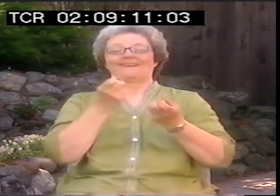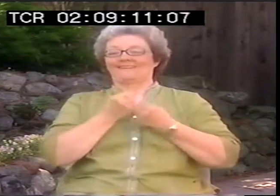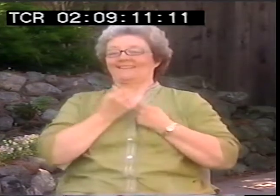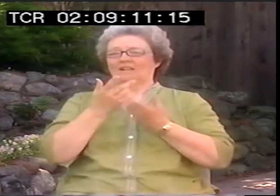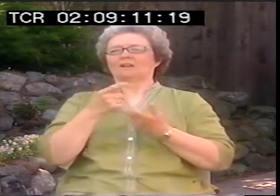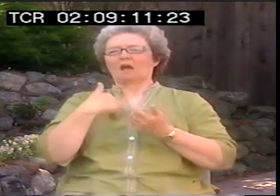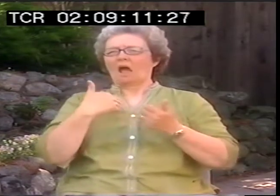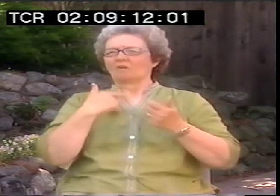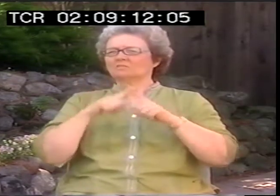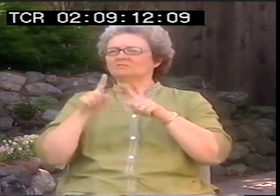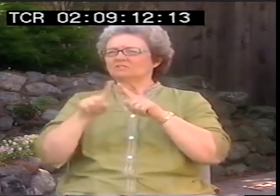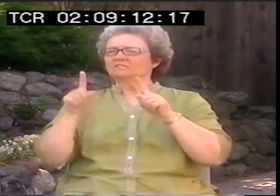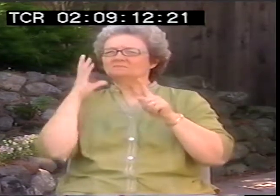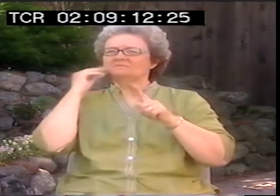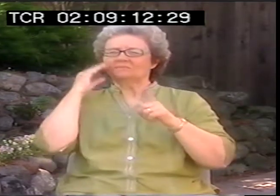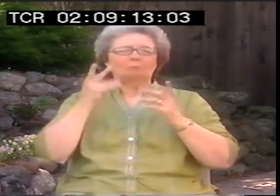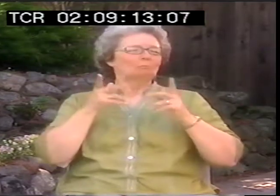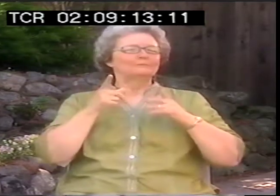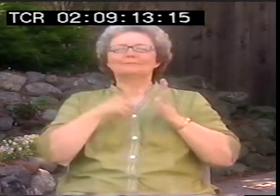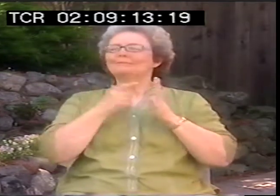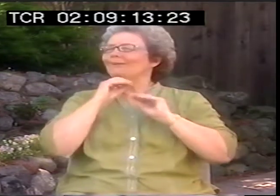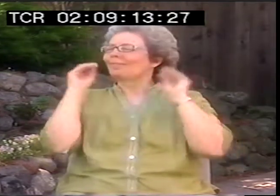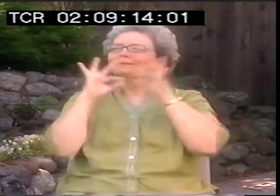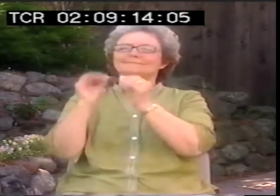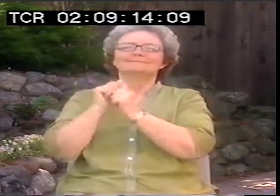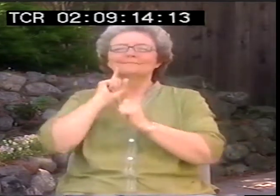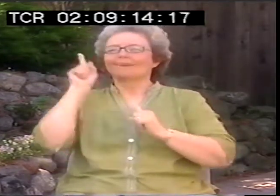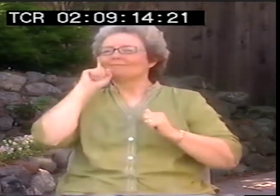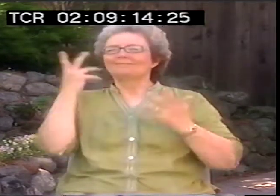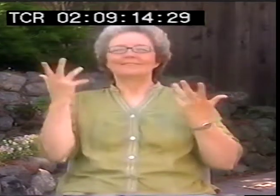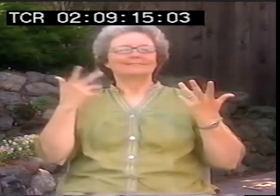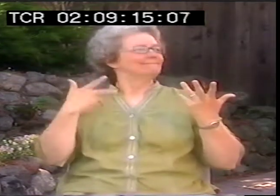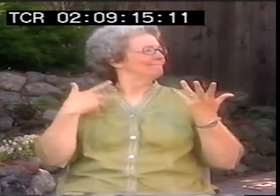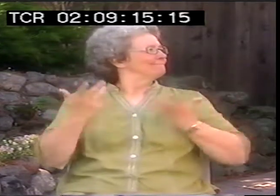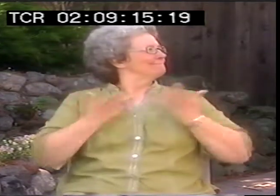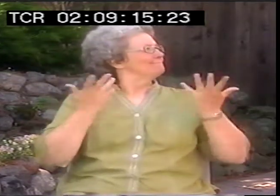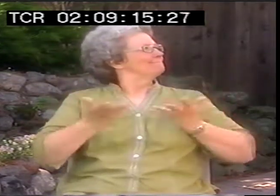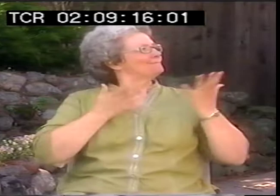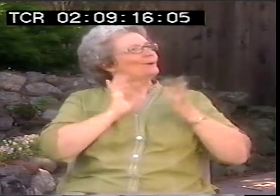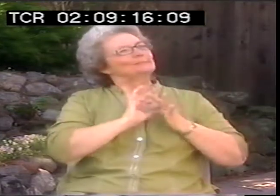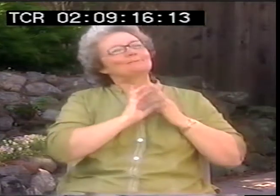So I'll have different experiences, some relating not at all with deafness, something